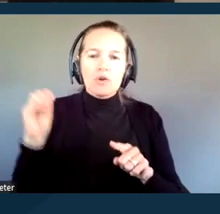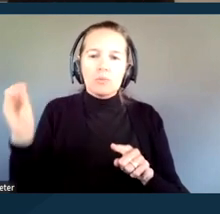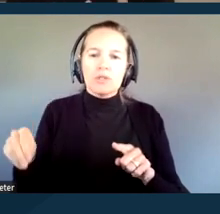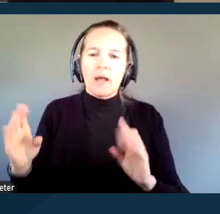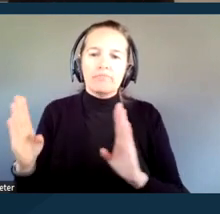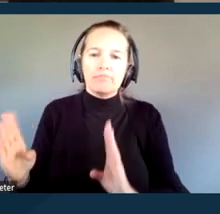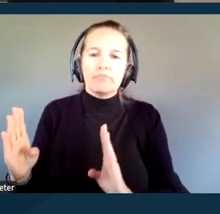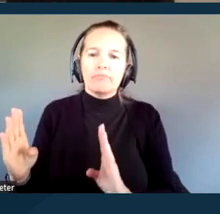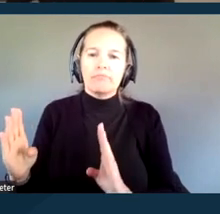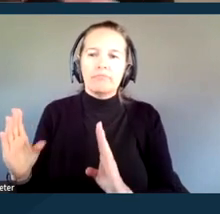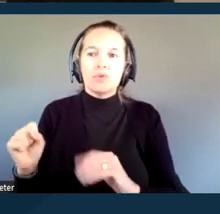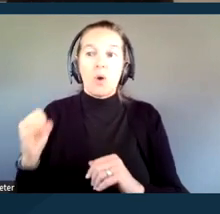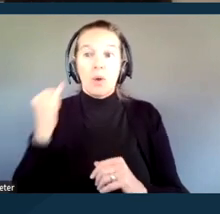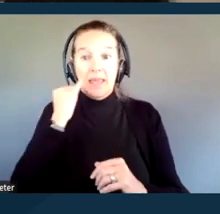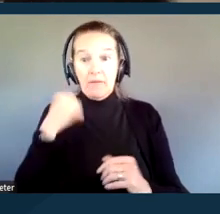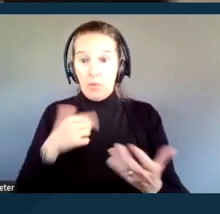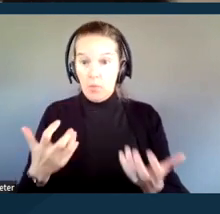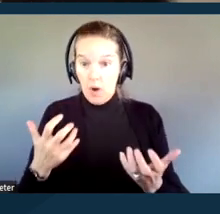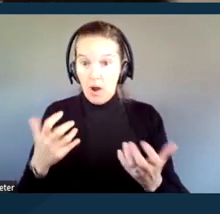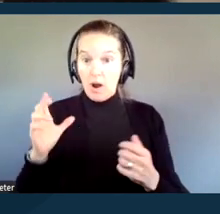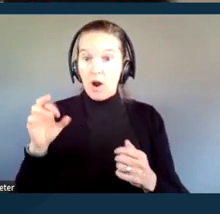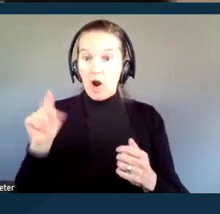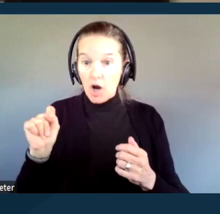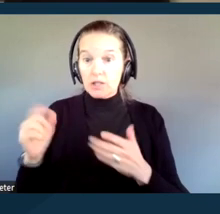that we get something like CART services in place